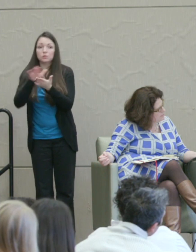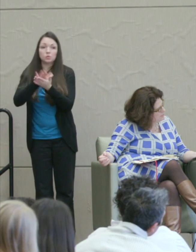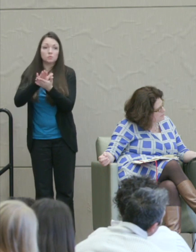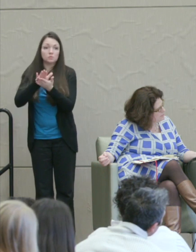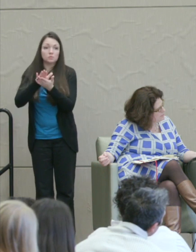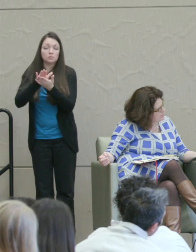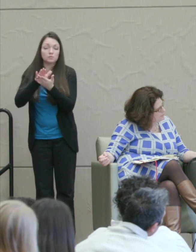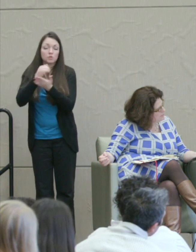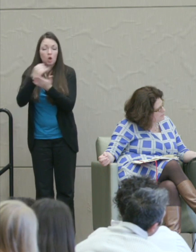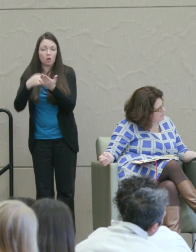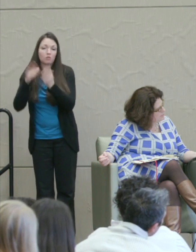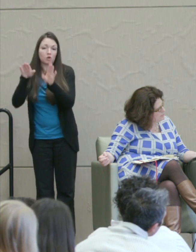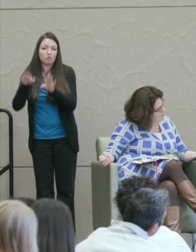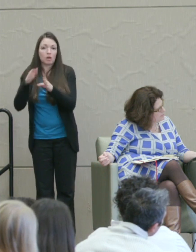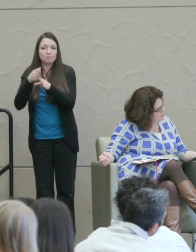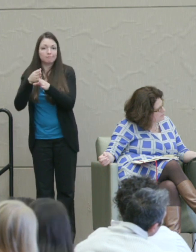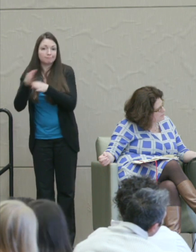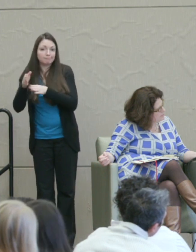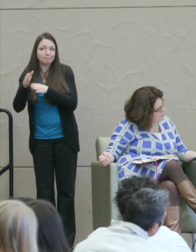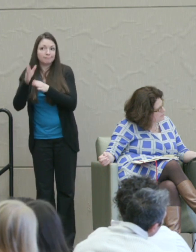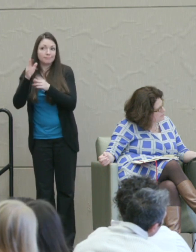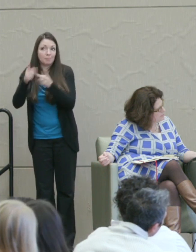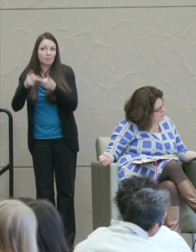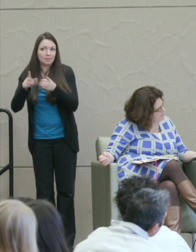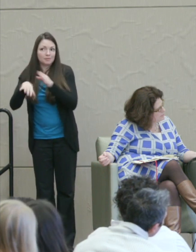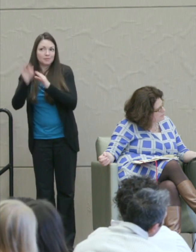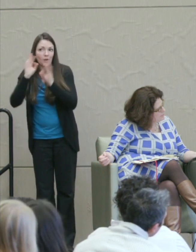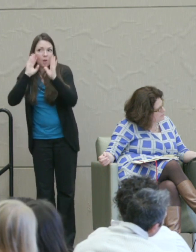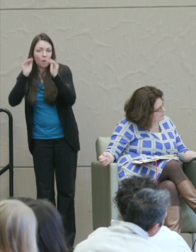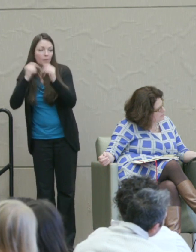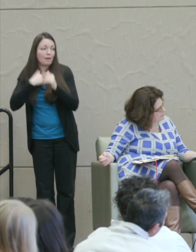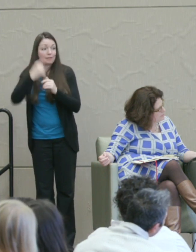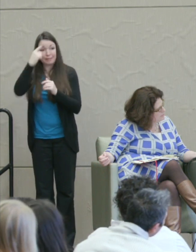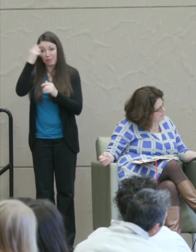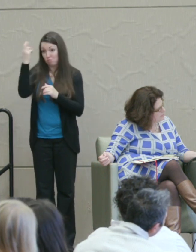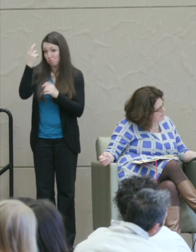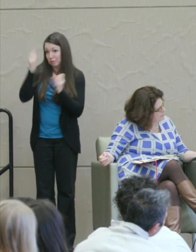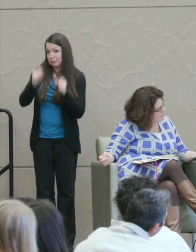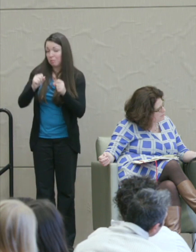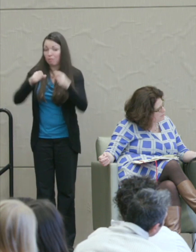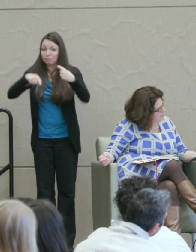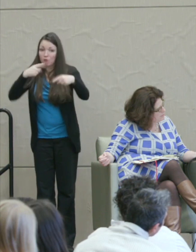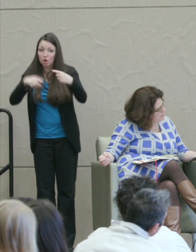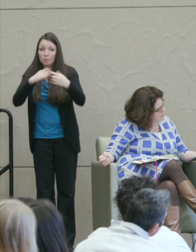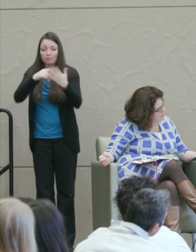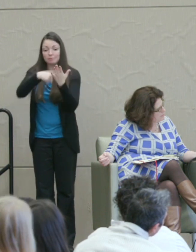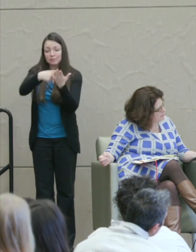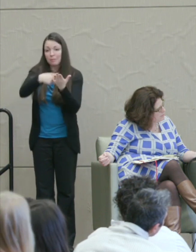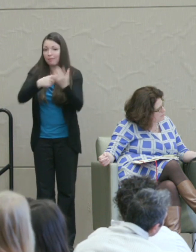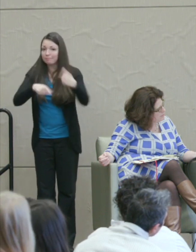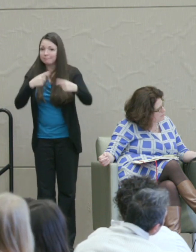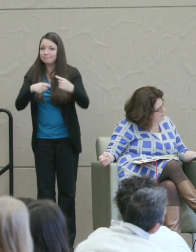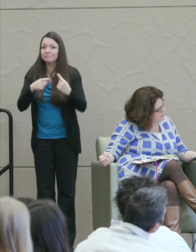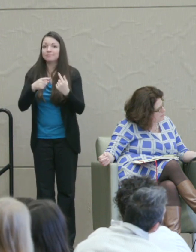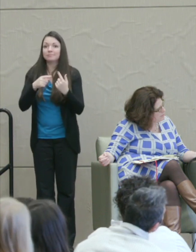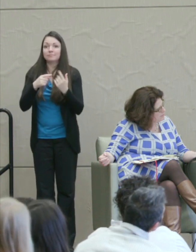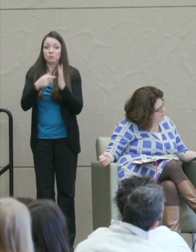I also think that rational arguments and debate are sources of hope because it shows a respectful